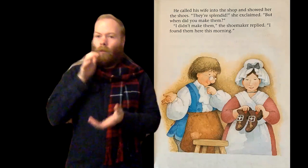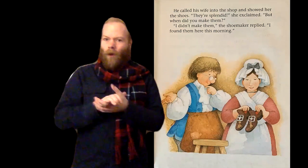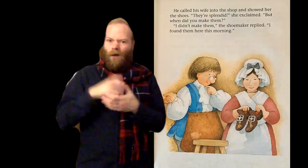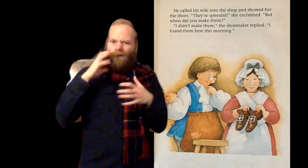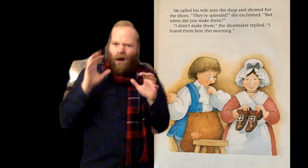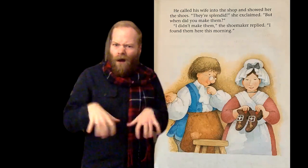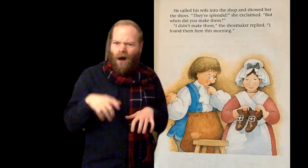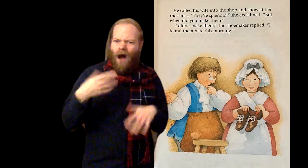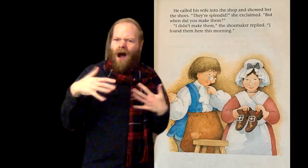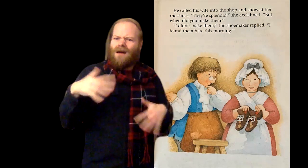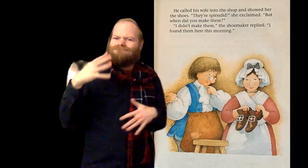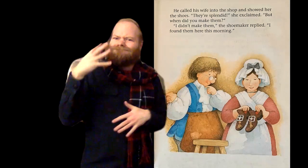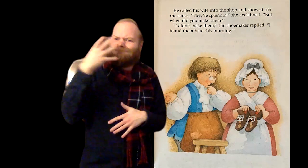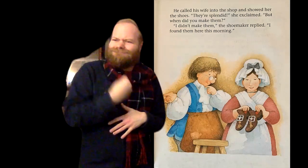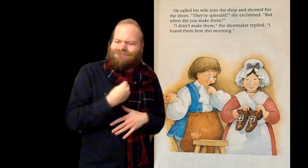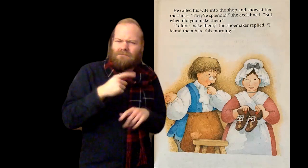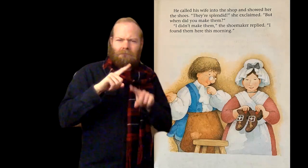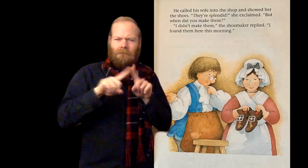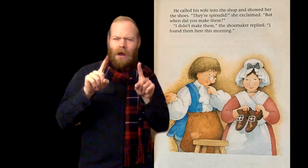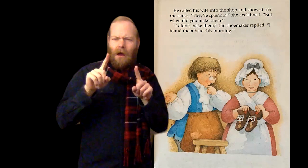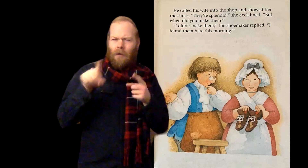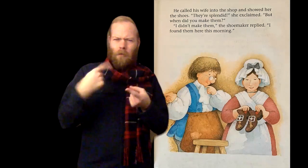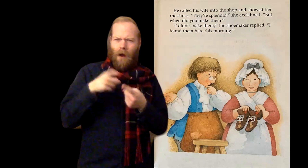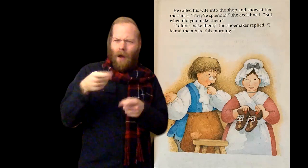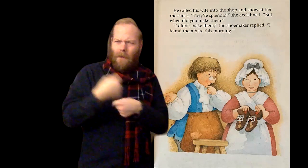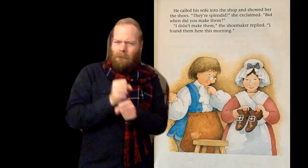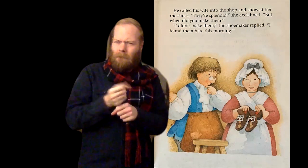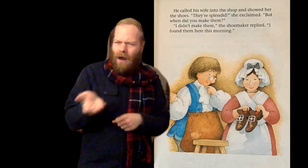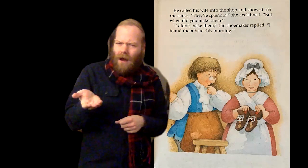“They’re splendid!” she exclaimed. “But when did you make them?”